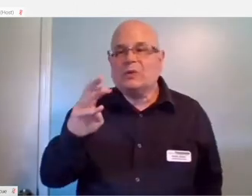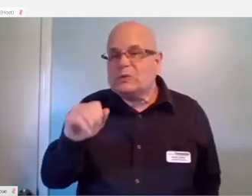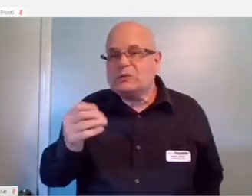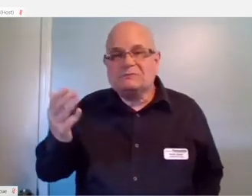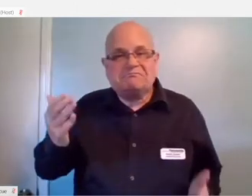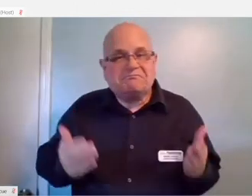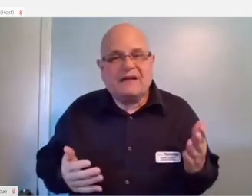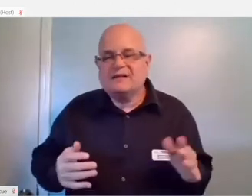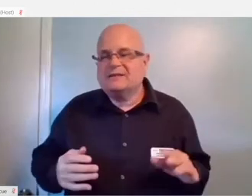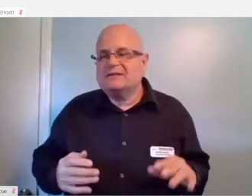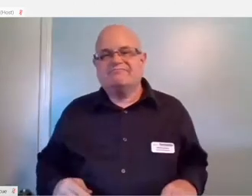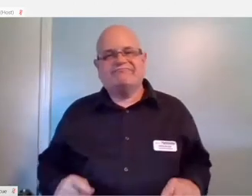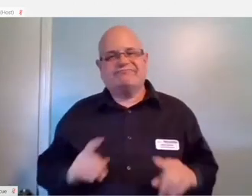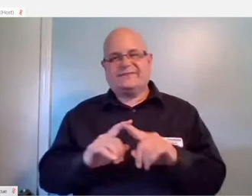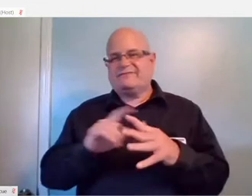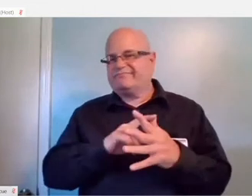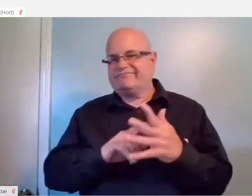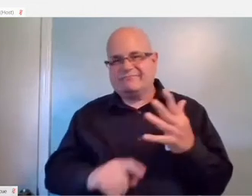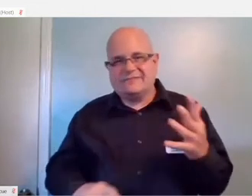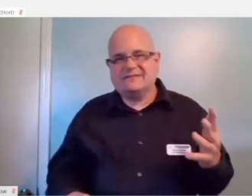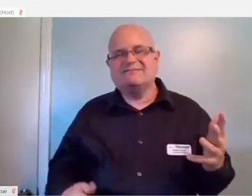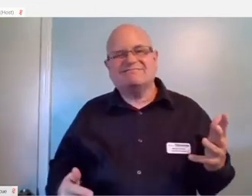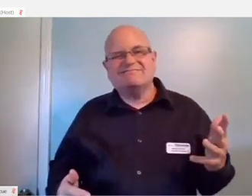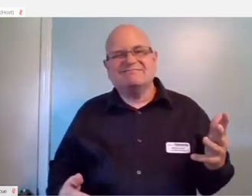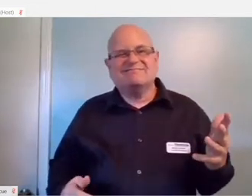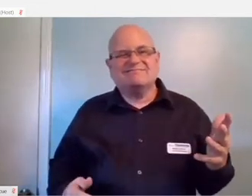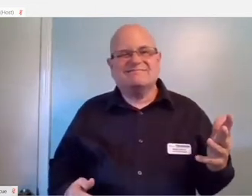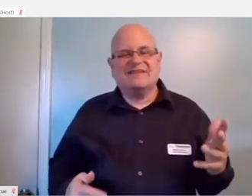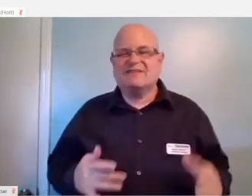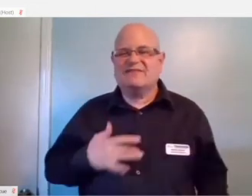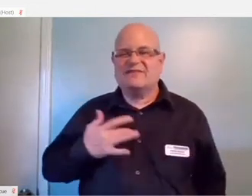You know, all of these different things leads to being completely isolated.